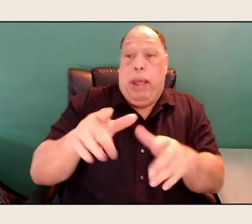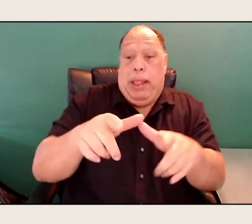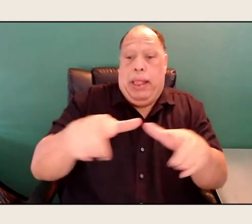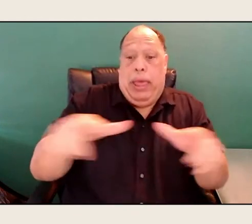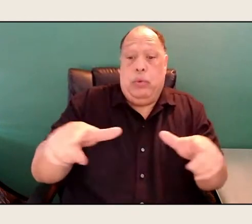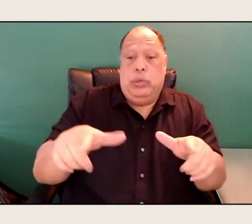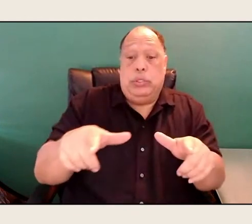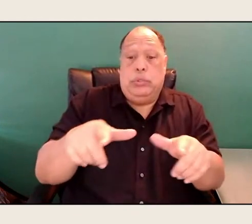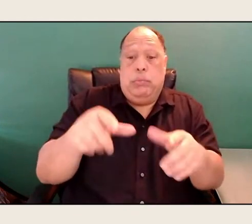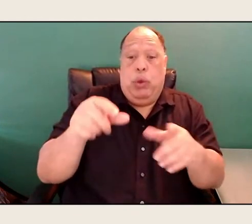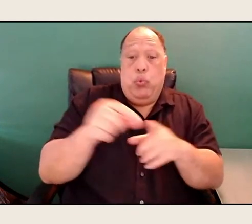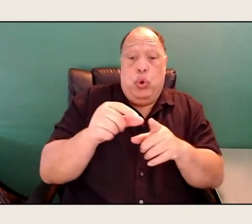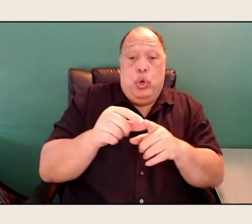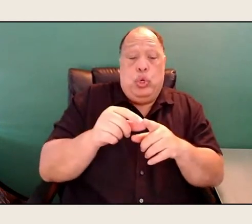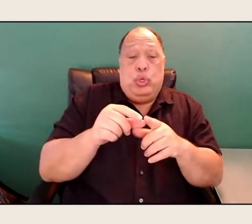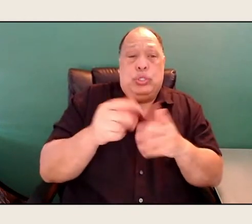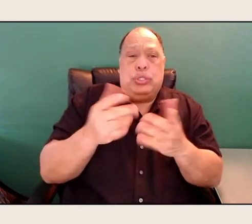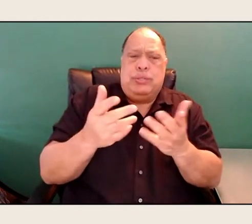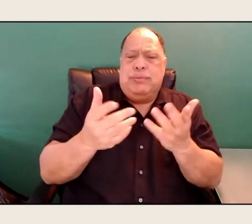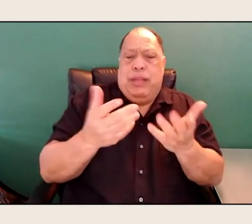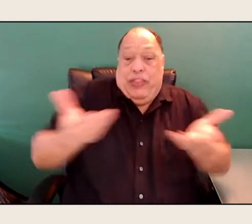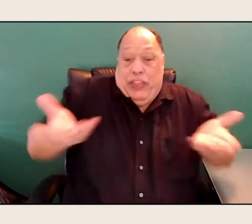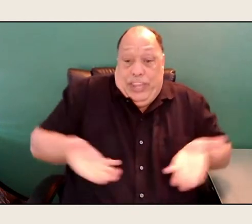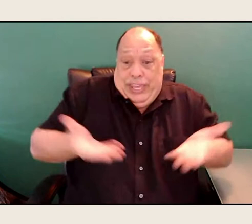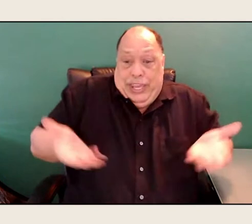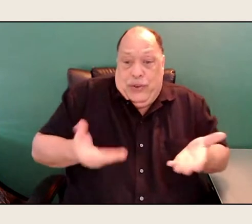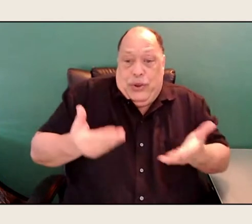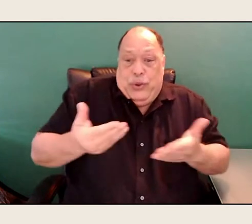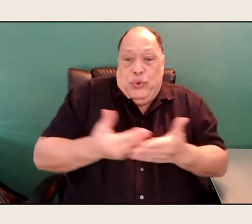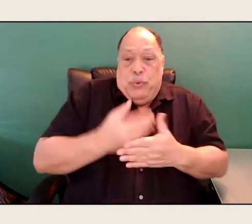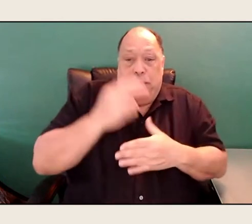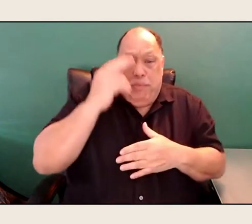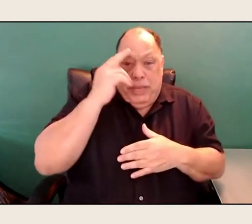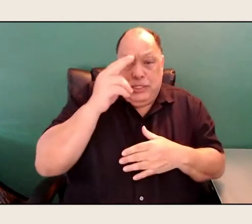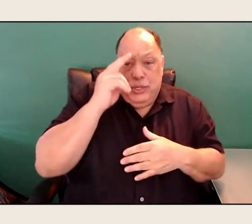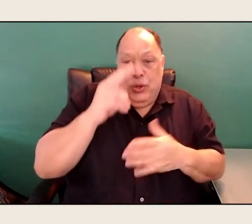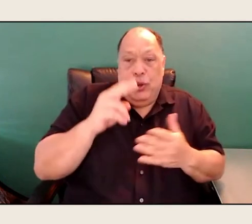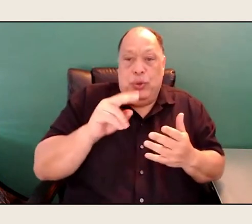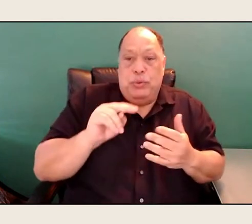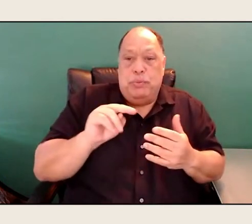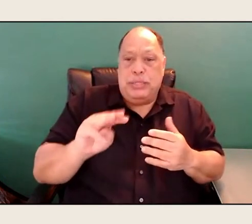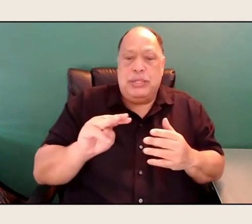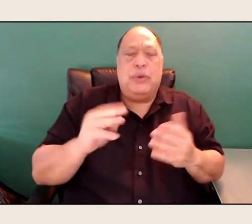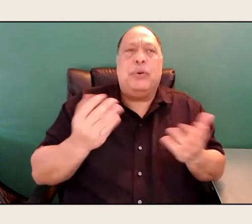in New Mexico where I started, especially New Mexico and Oklahoma,